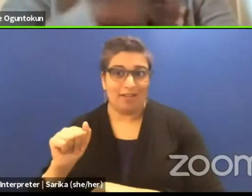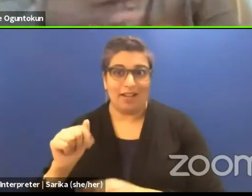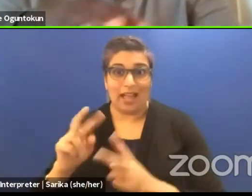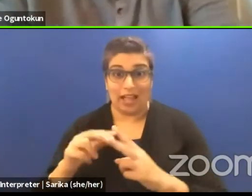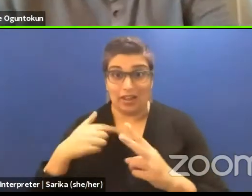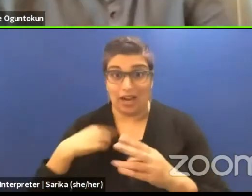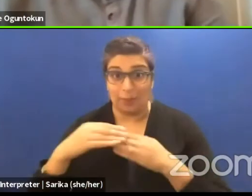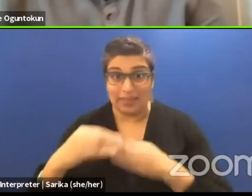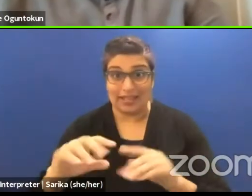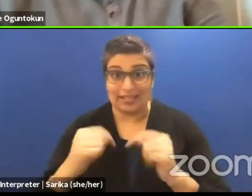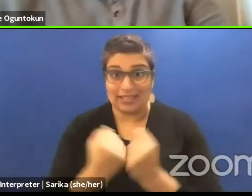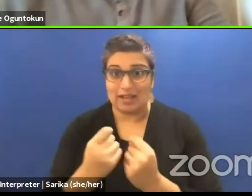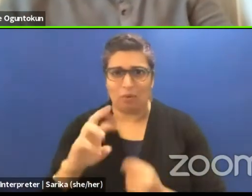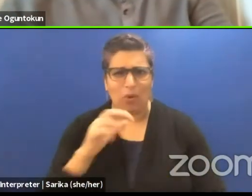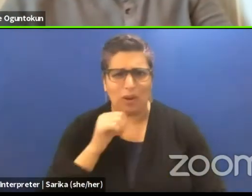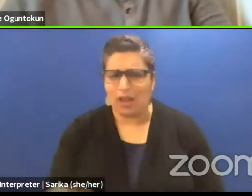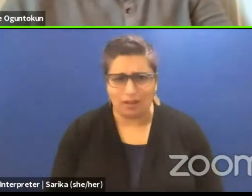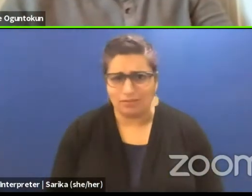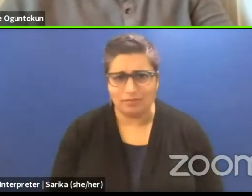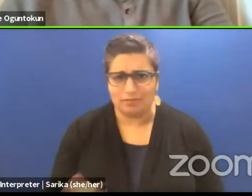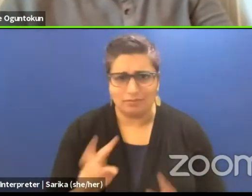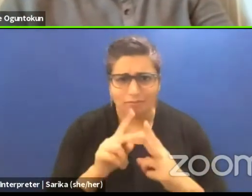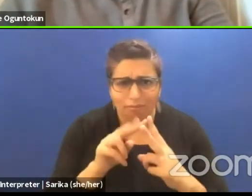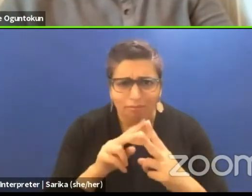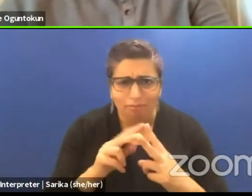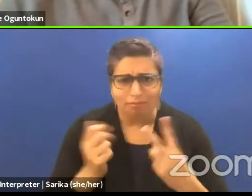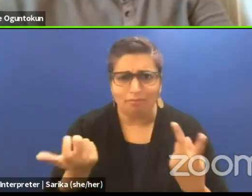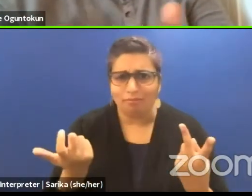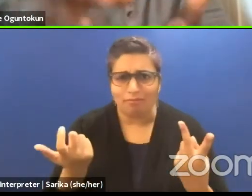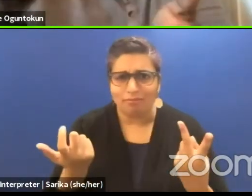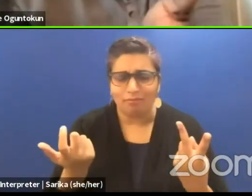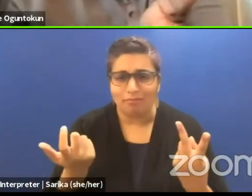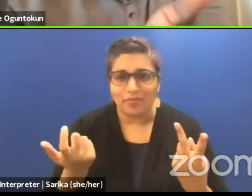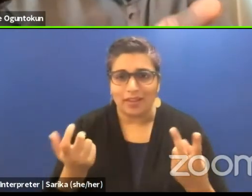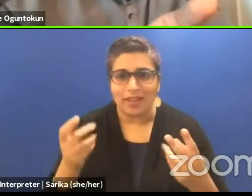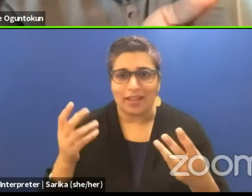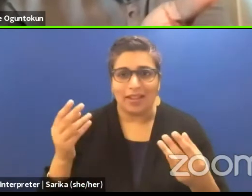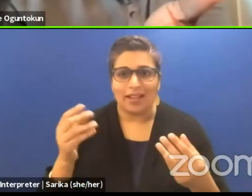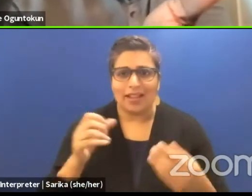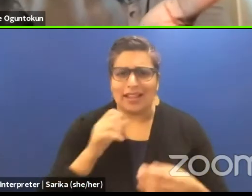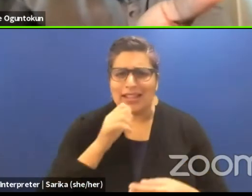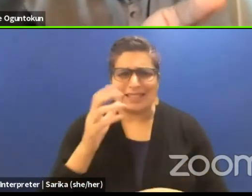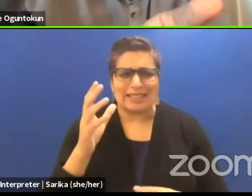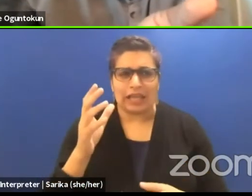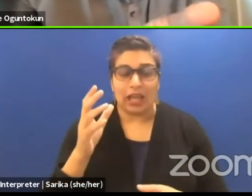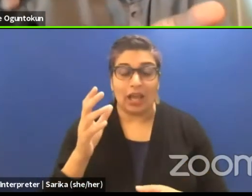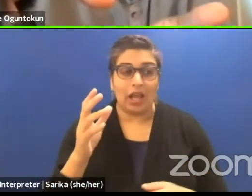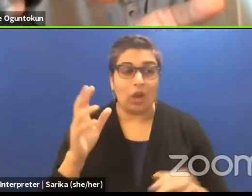or I am not leading the team, you understand? Let us not pretend collaboration in dramaturgy.